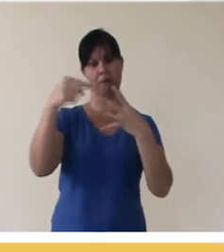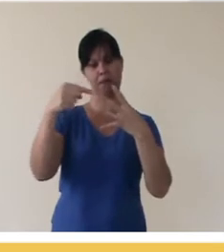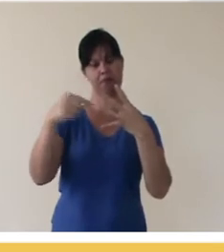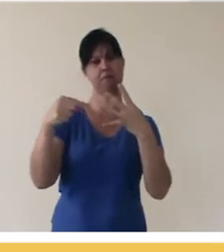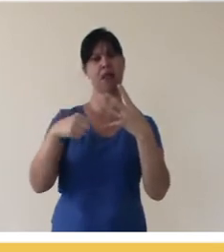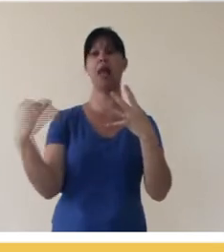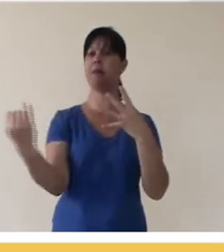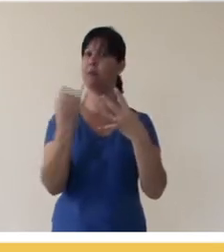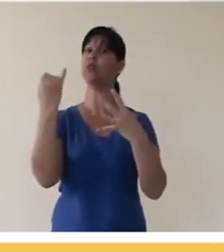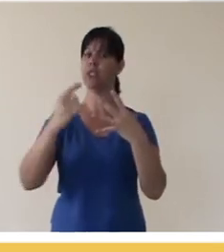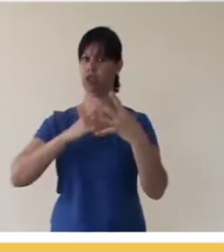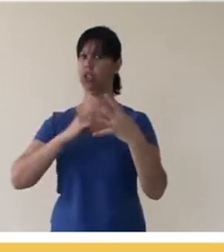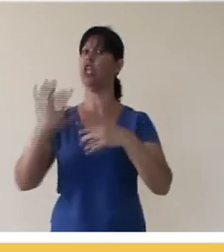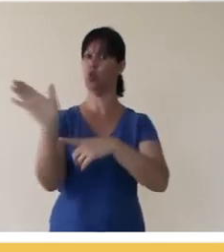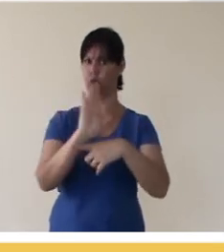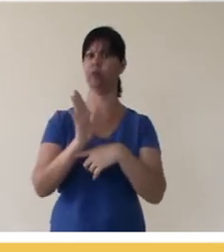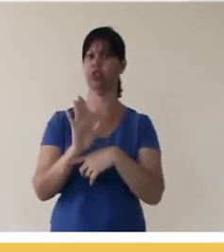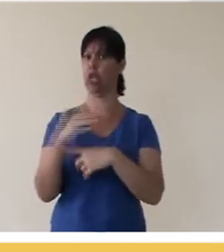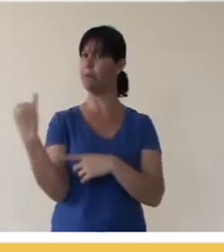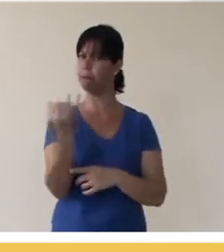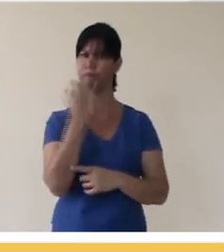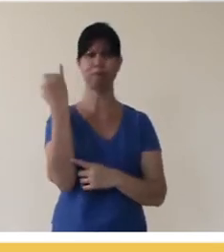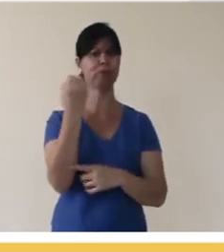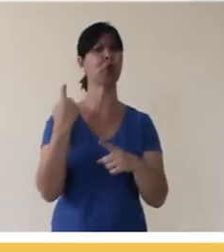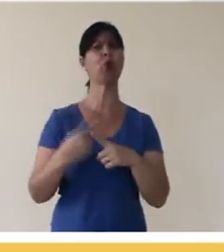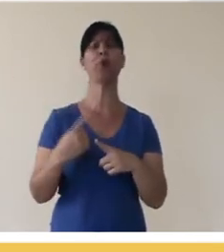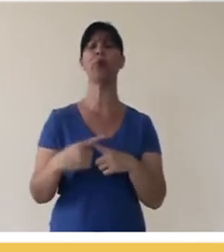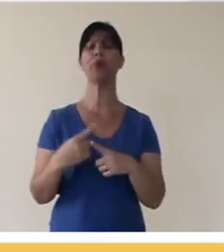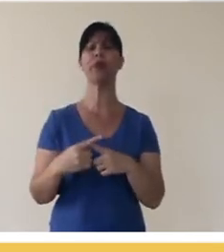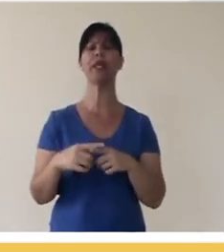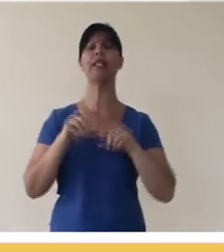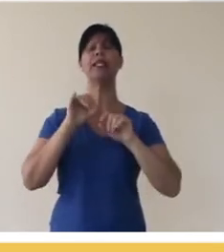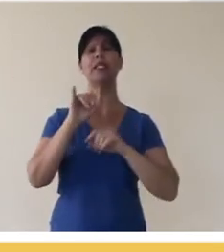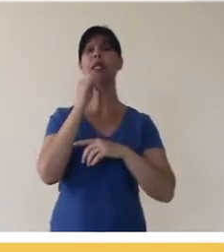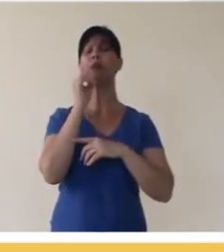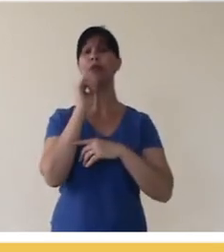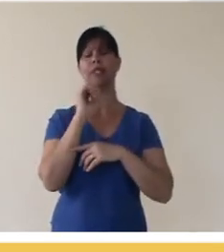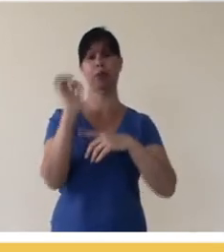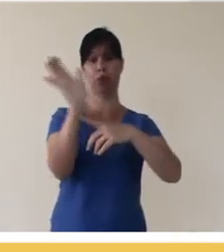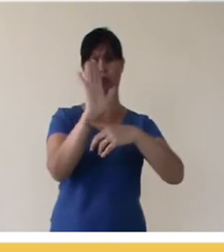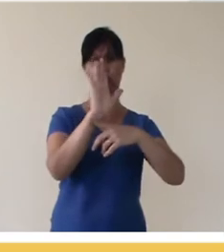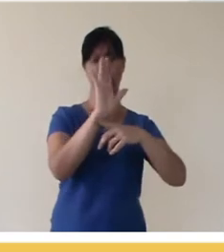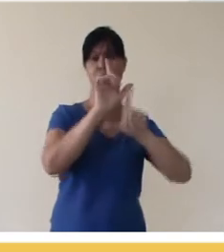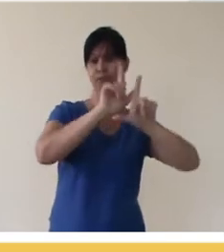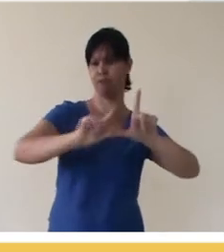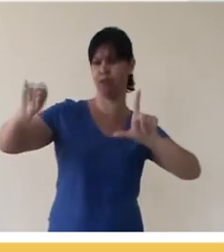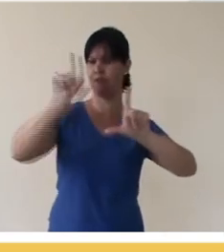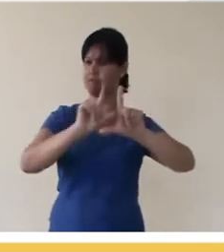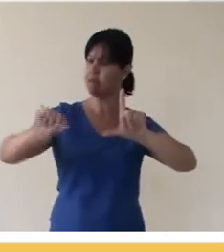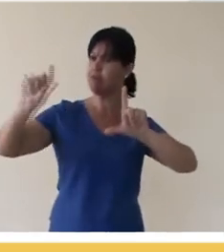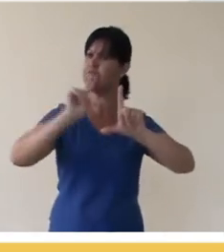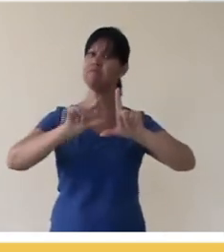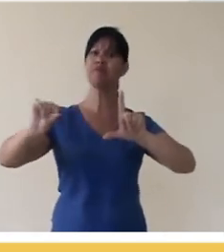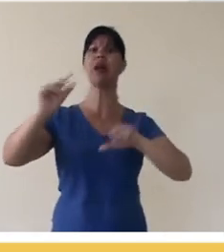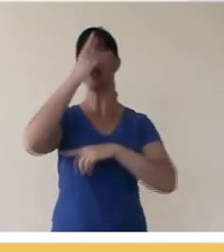those four items that we mentioned in the video itself, because if, by chance, it ends up in another repository, in another place, people continue